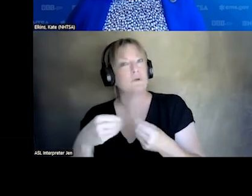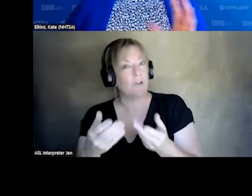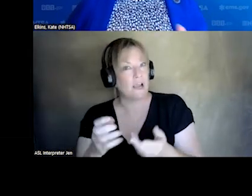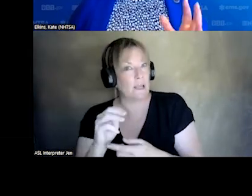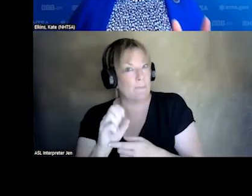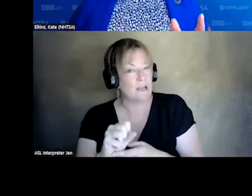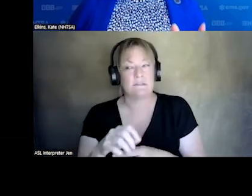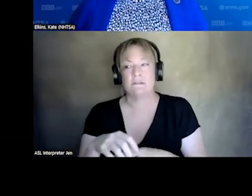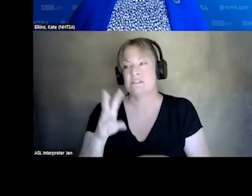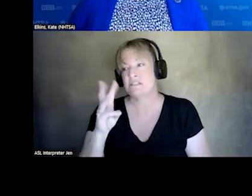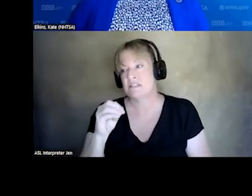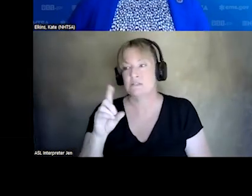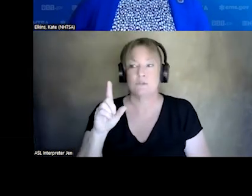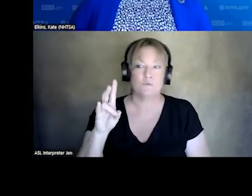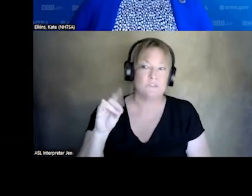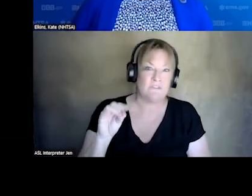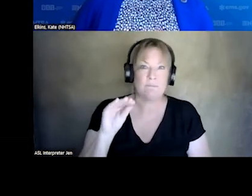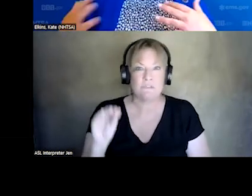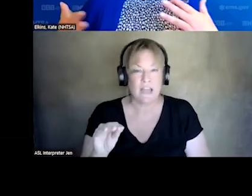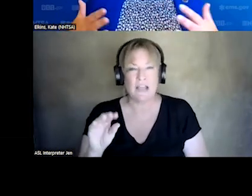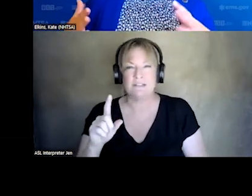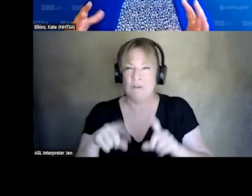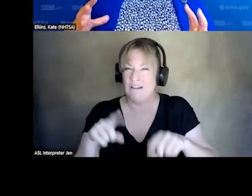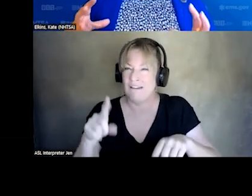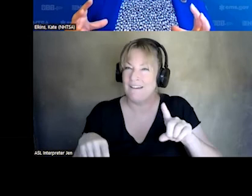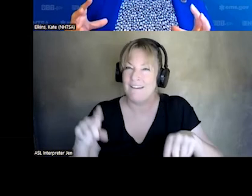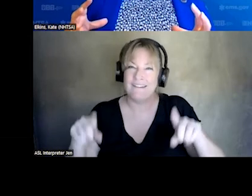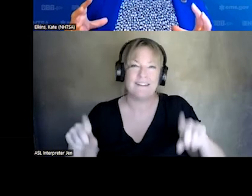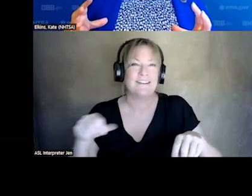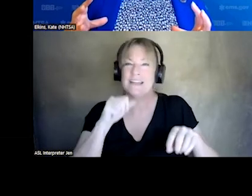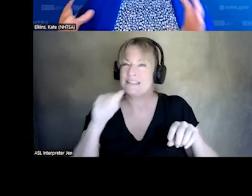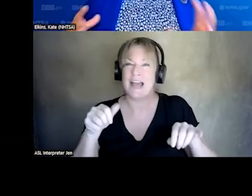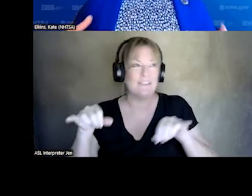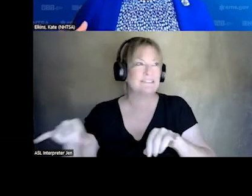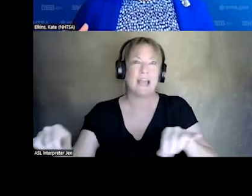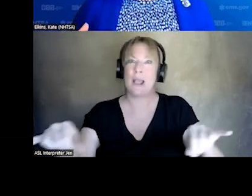70%. SO, THERE IS A LOT OF DIFFICULT NUMBERS THERE. AND